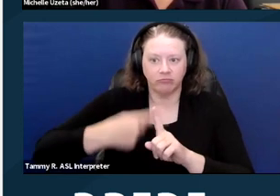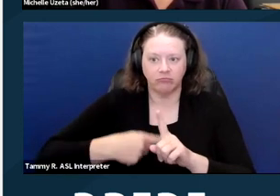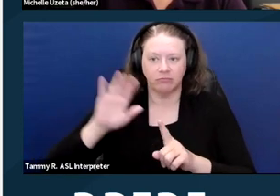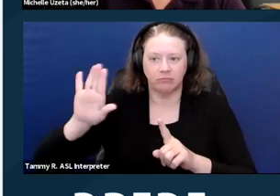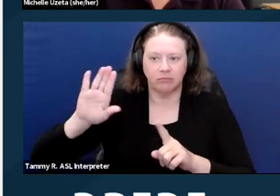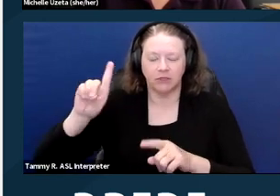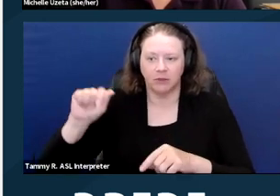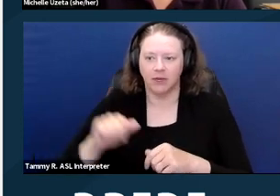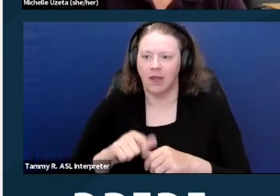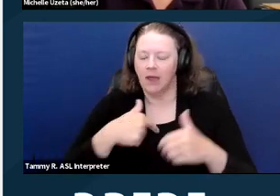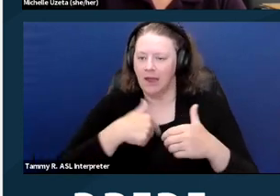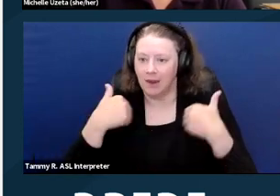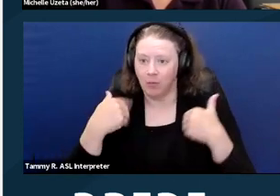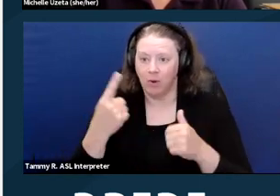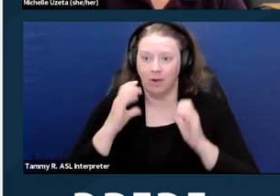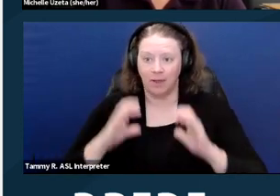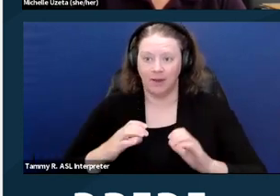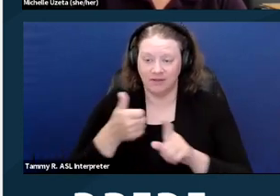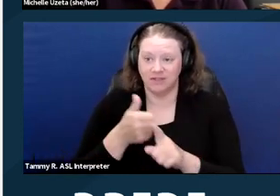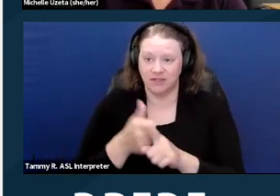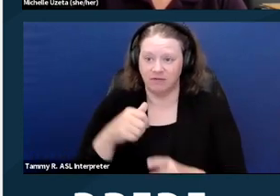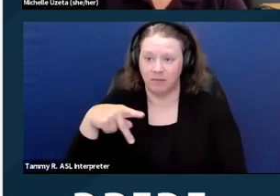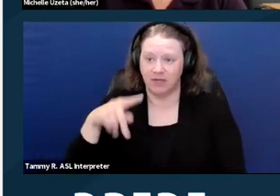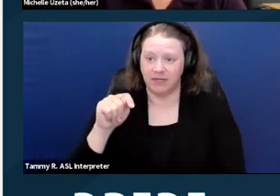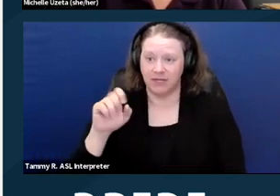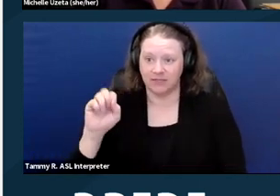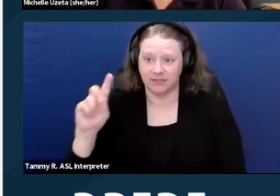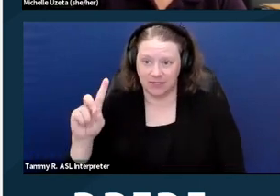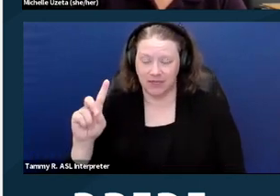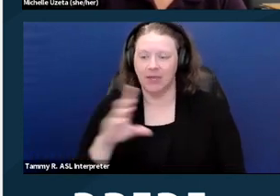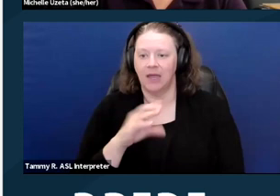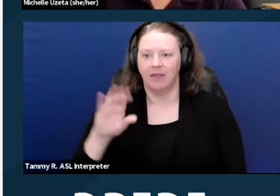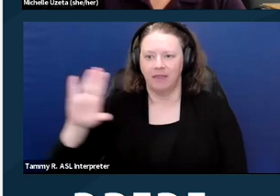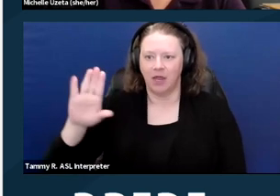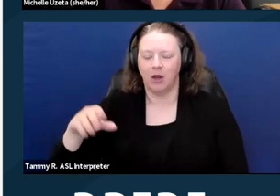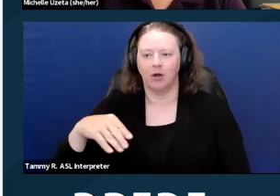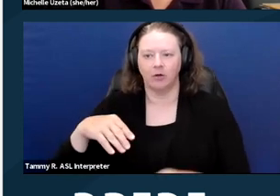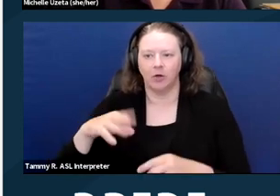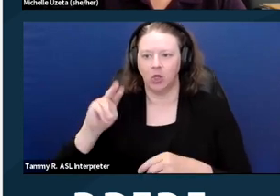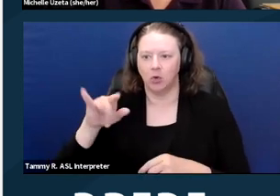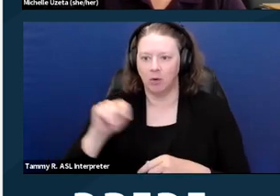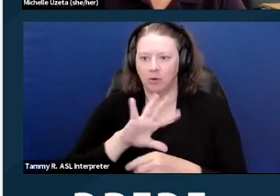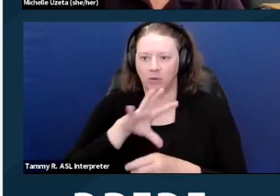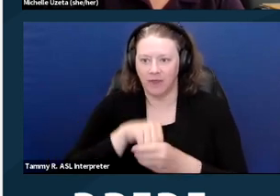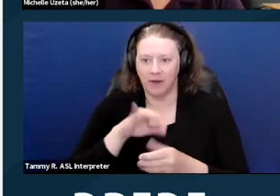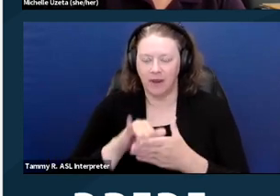had a unit that was in the middle of a multi-unit complex. The noise really aggravated their disability,